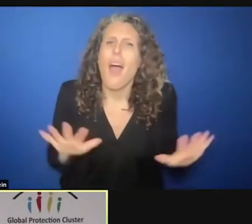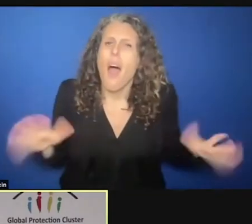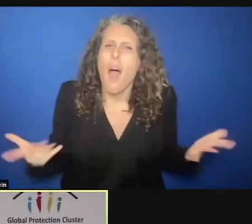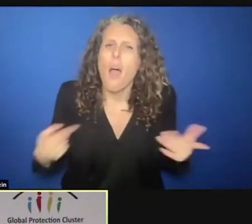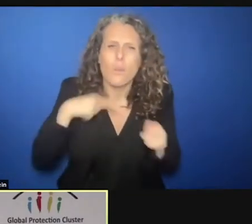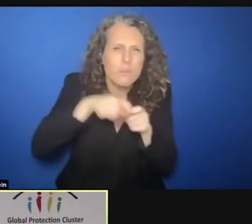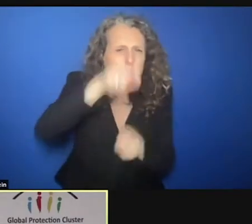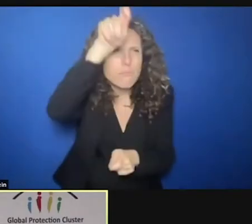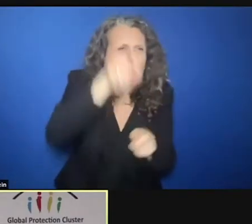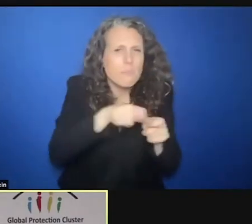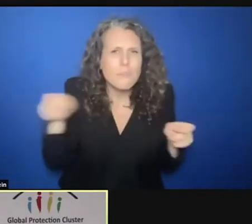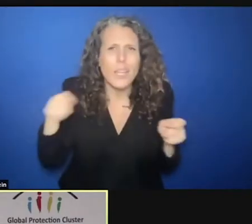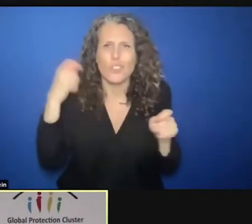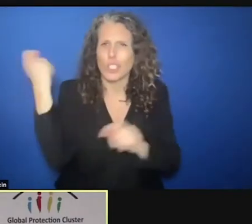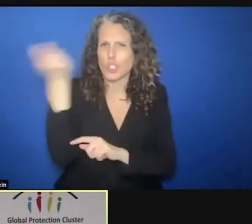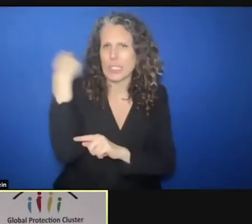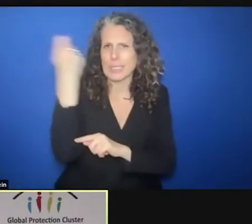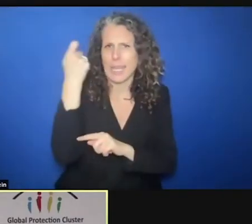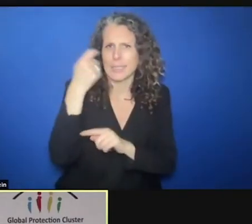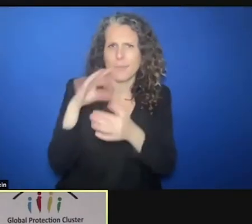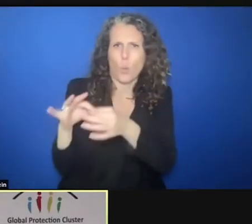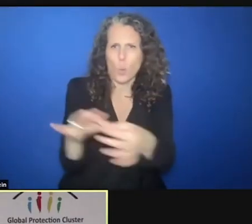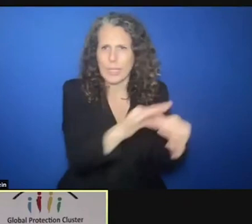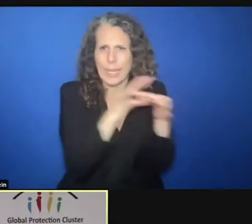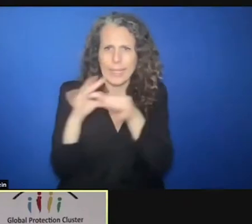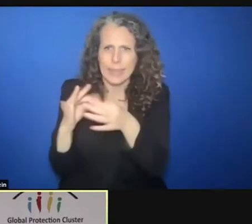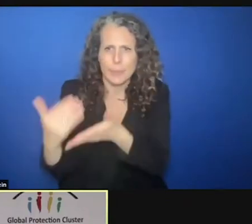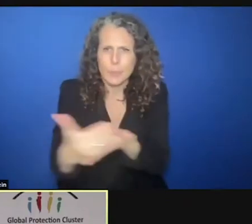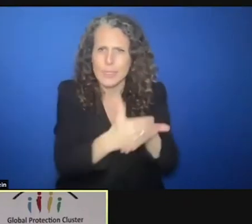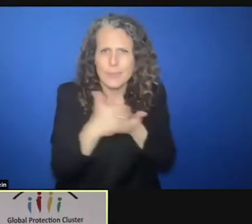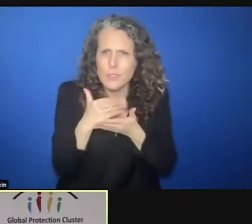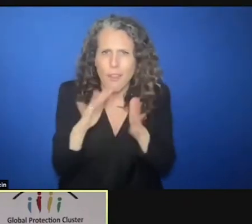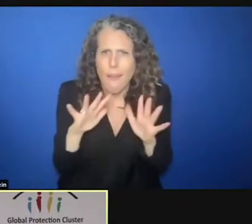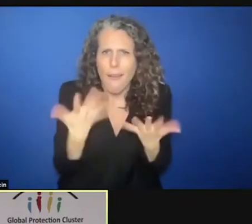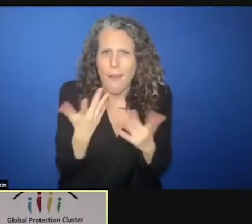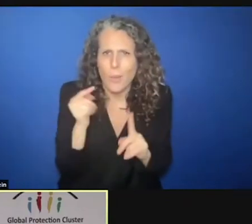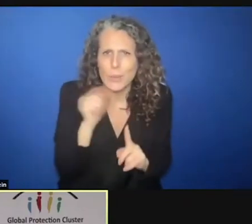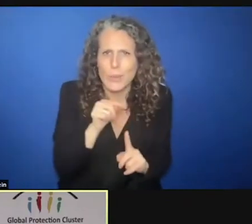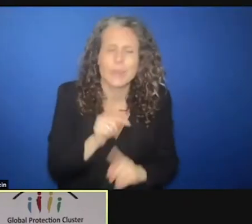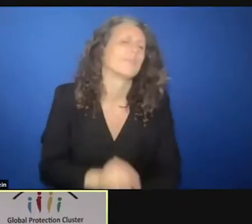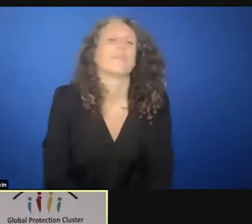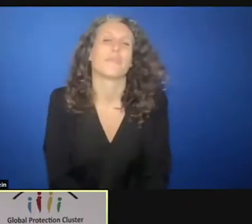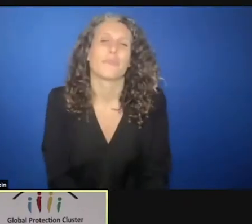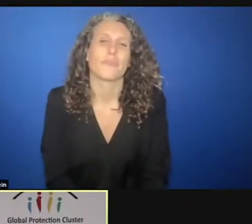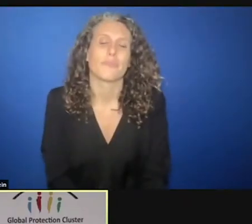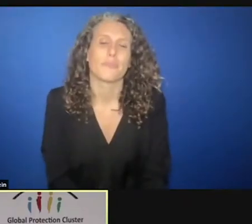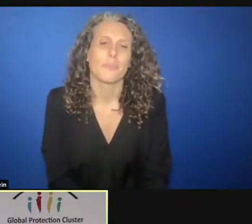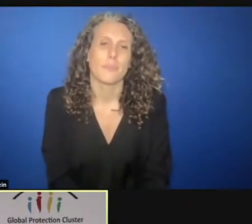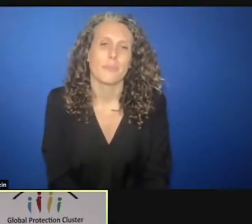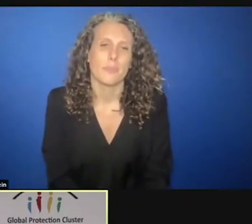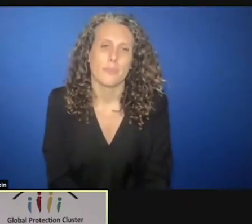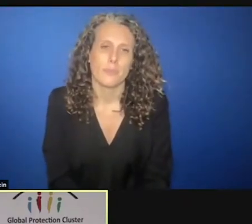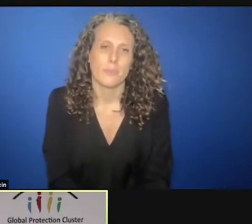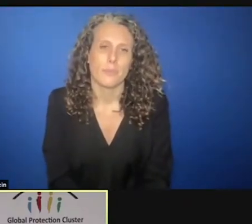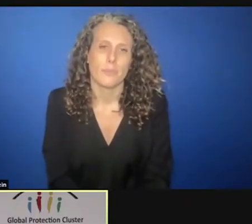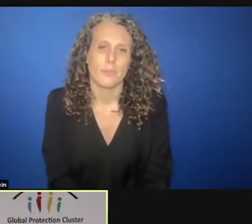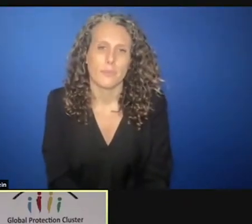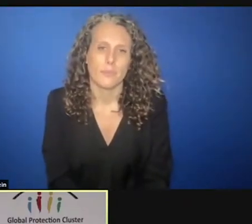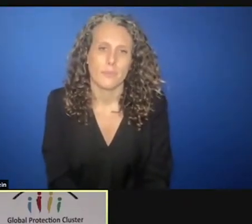of protection coordination, which we lead in the protection cluster, is that we need to form